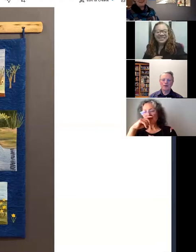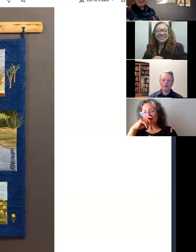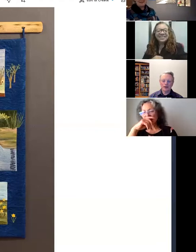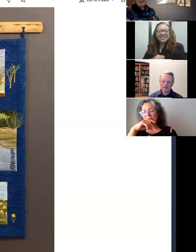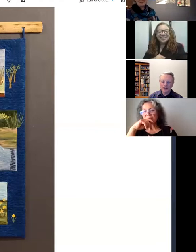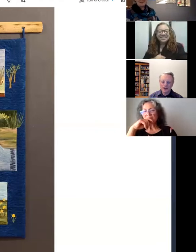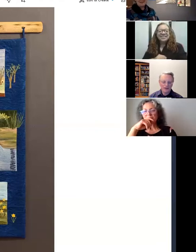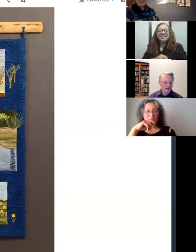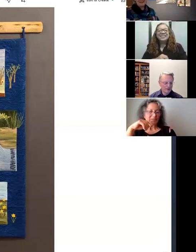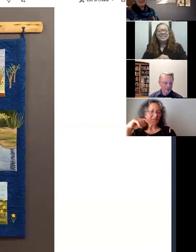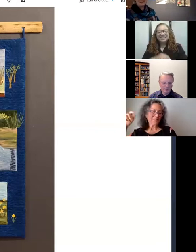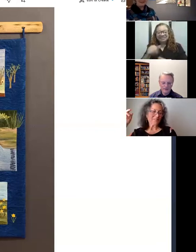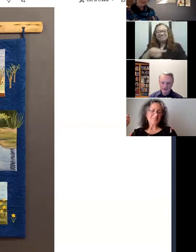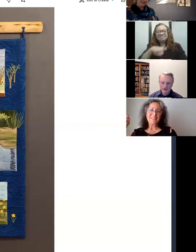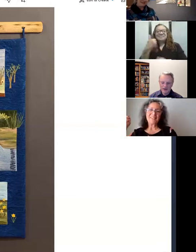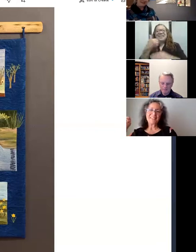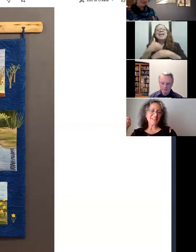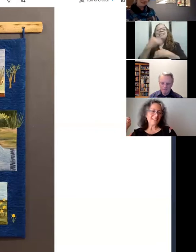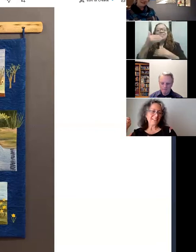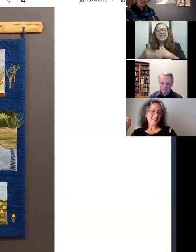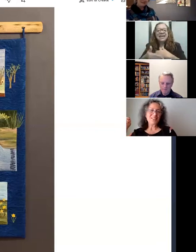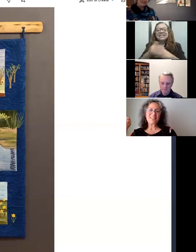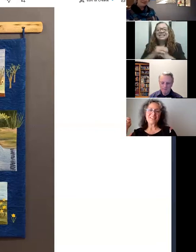Okay. Let's try the next quilt, if that's okay? Yeah.